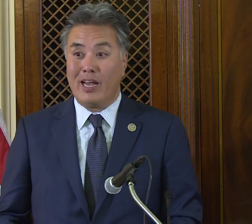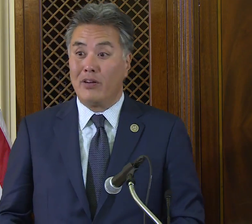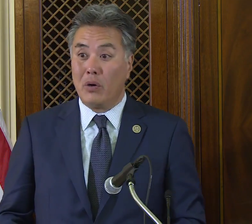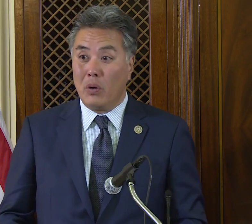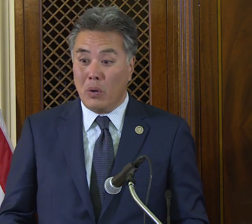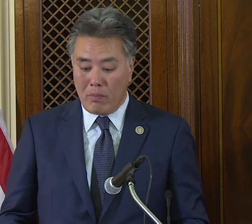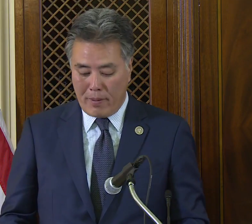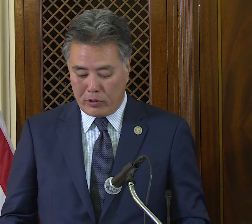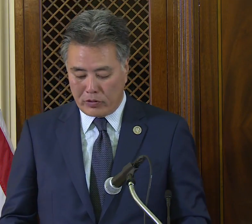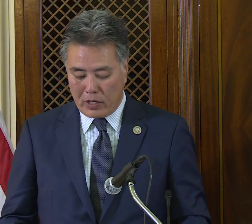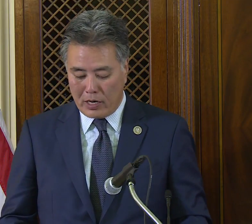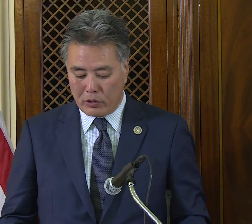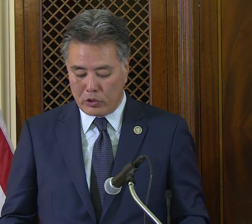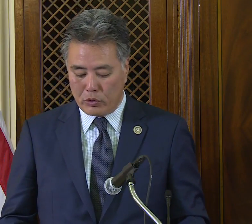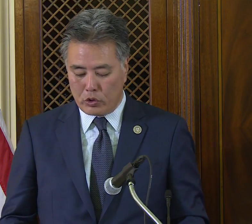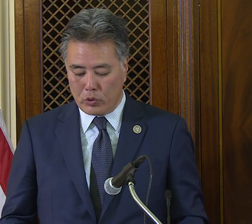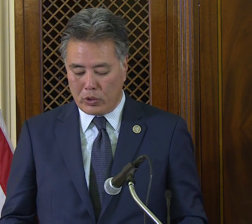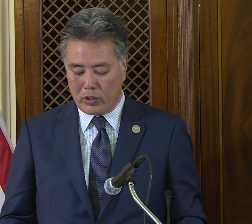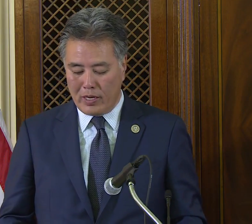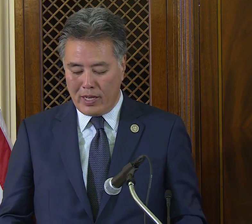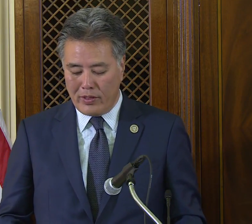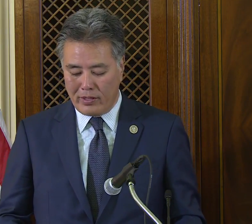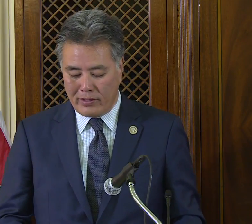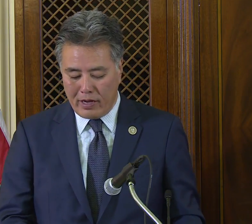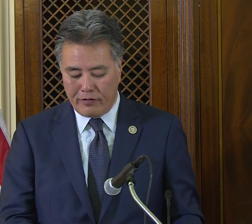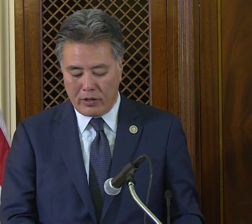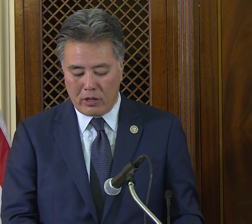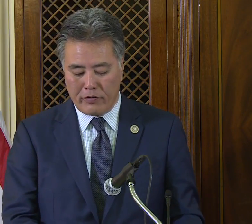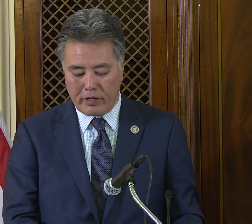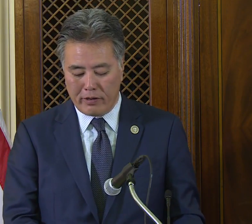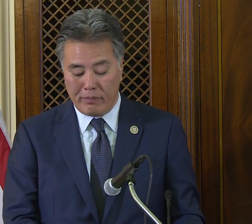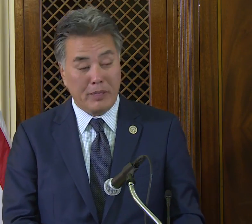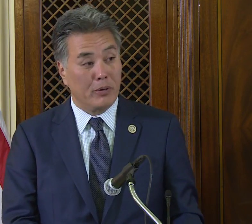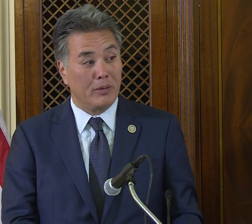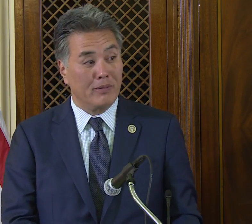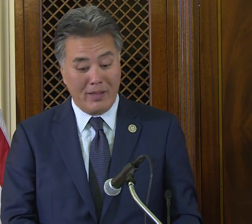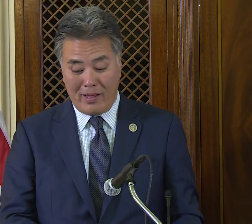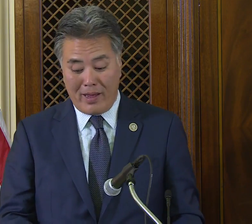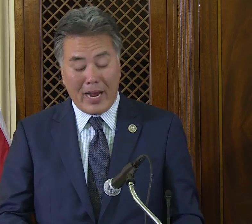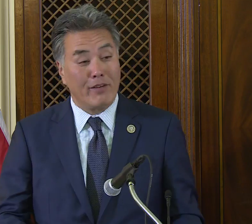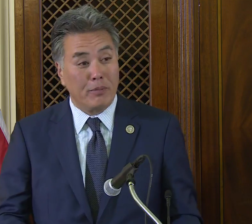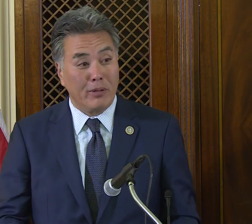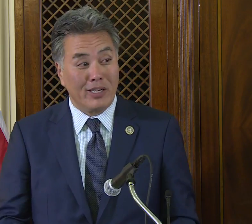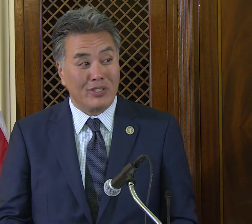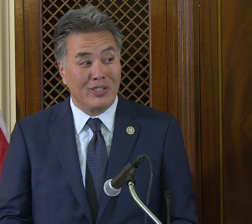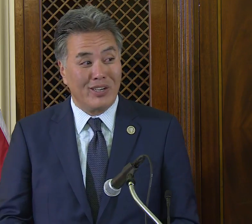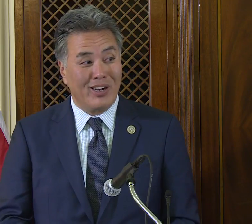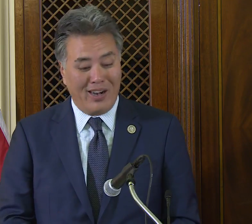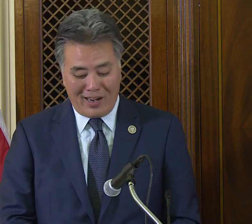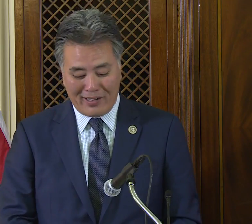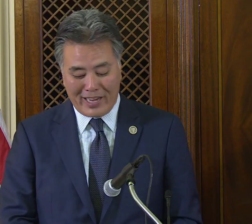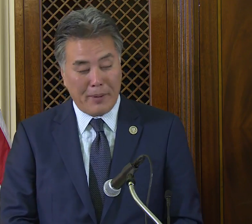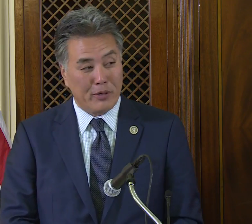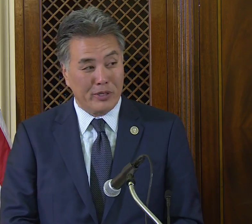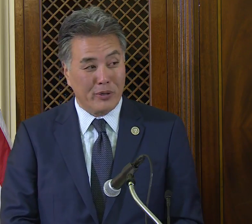and all members of Congress to ensure that deaf and hard of hearing people have a place on Capitol Hill.